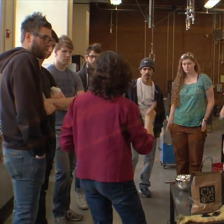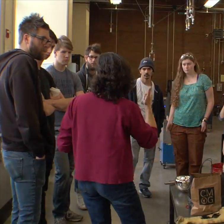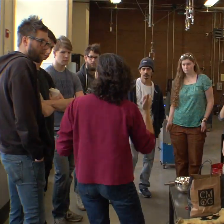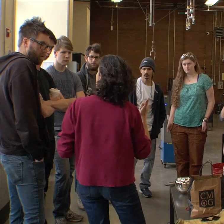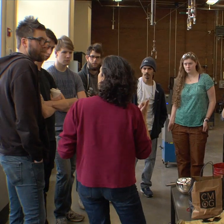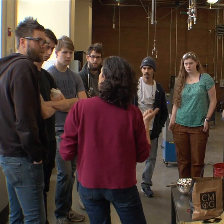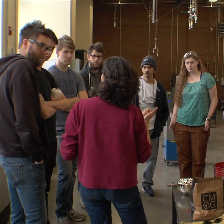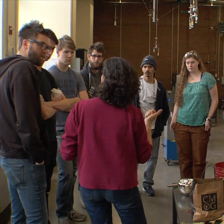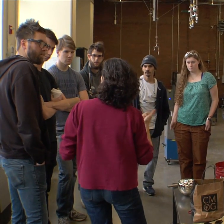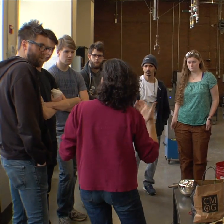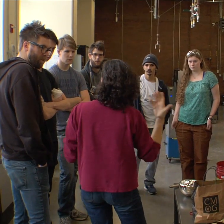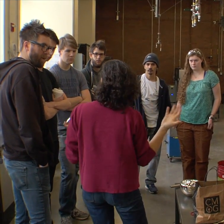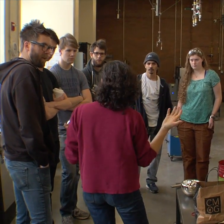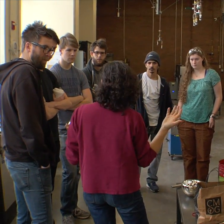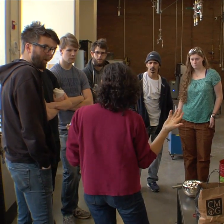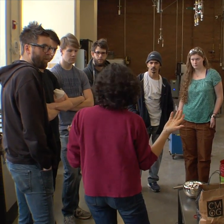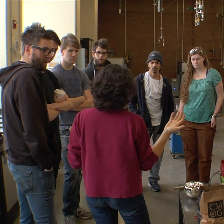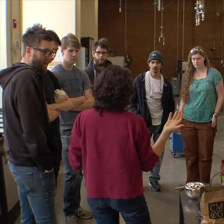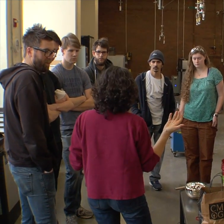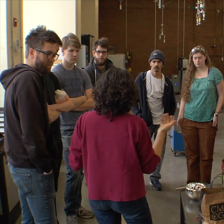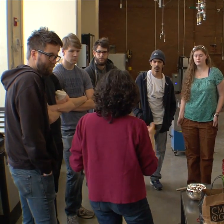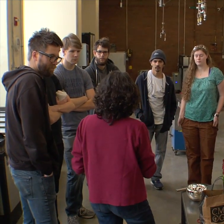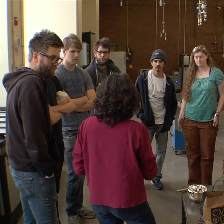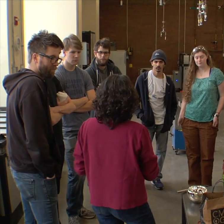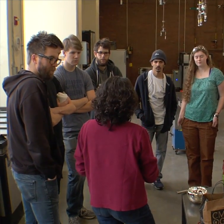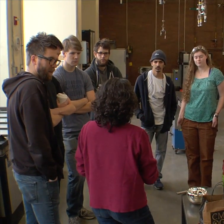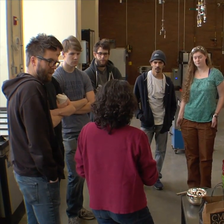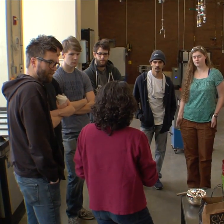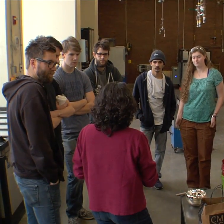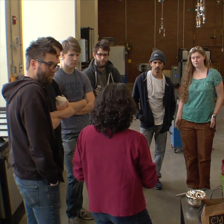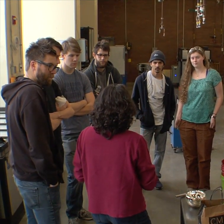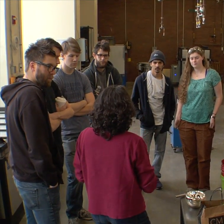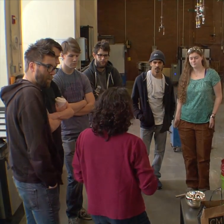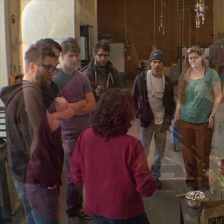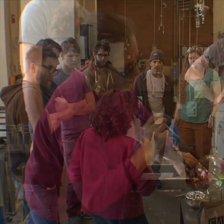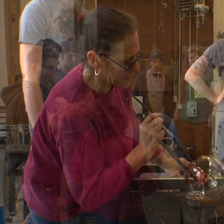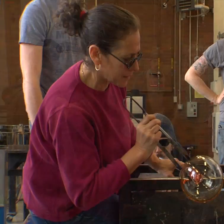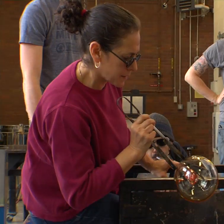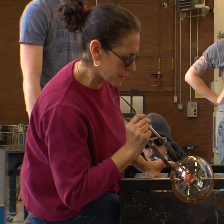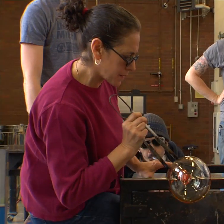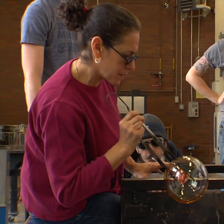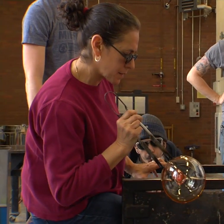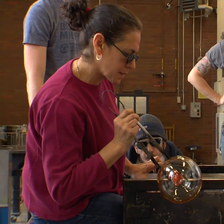we've done all along is bring in the best makers and thinkers who